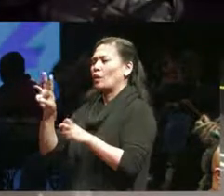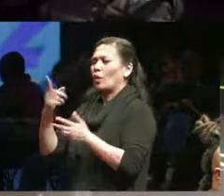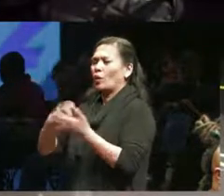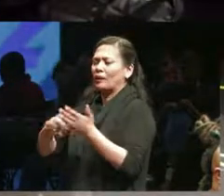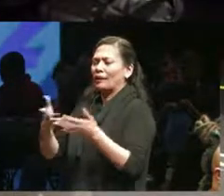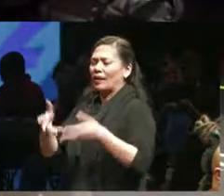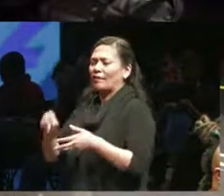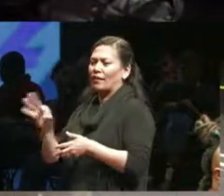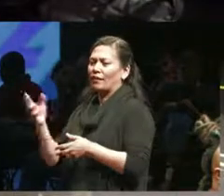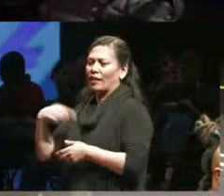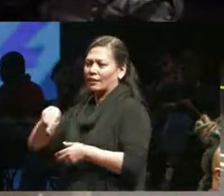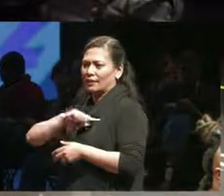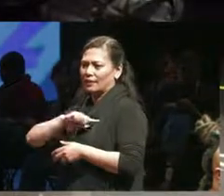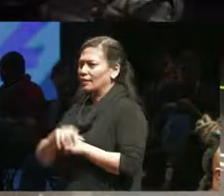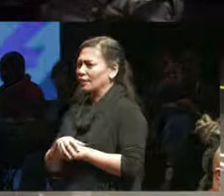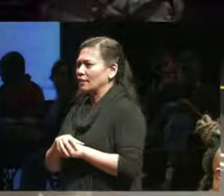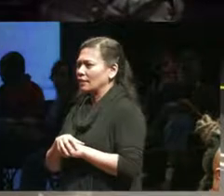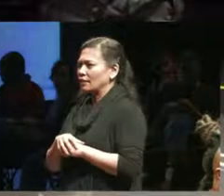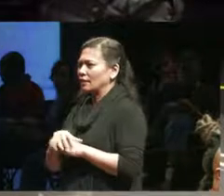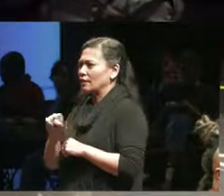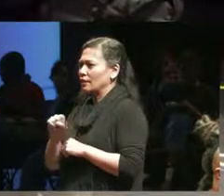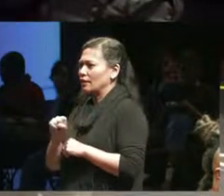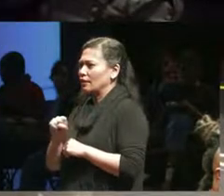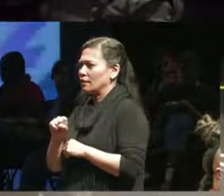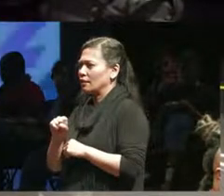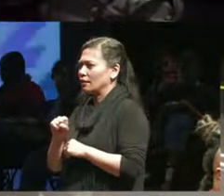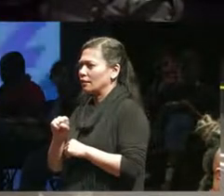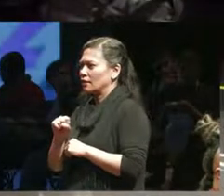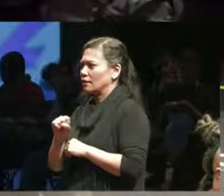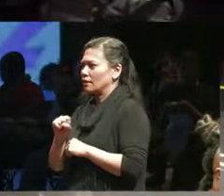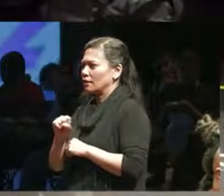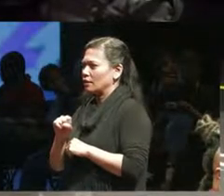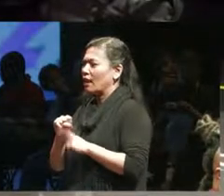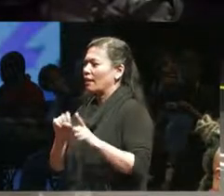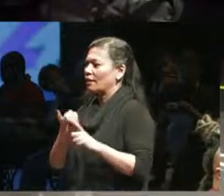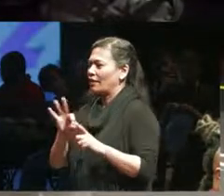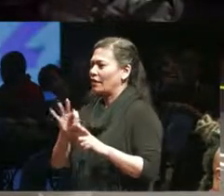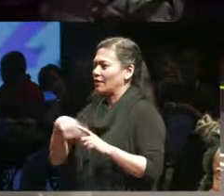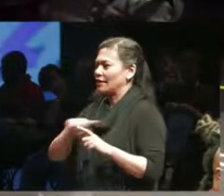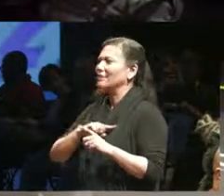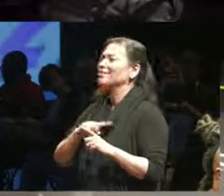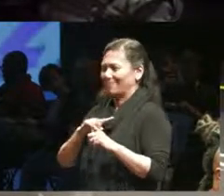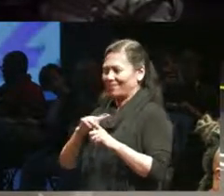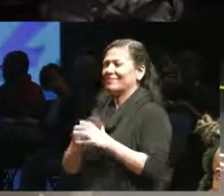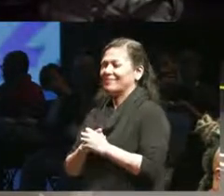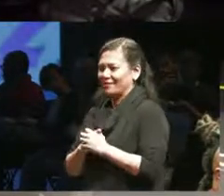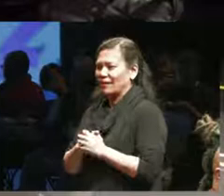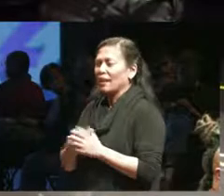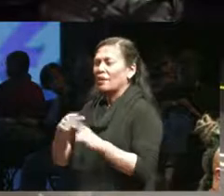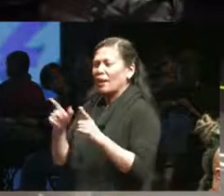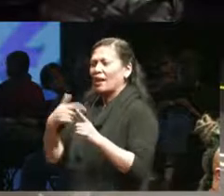anything of this disability I've been protected by my by my family